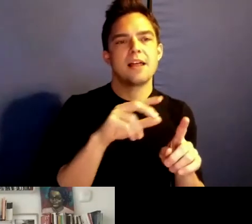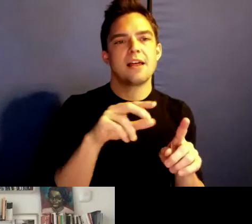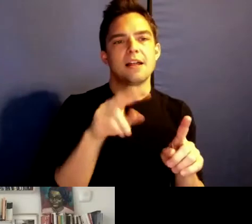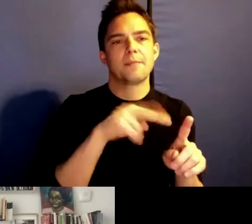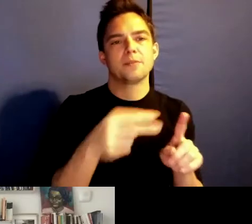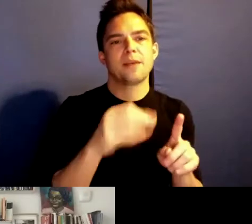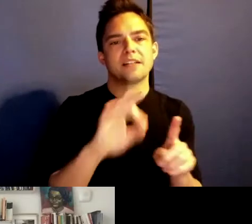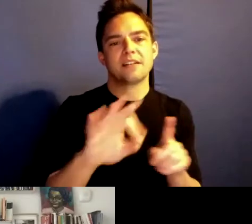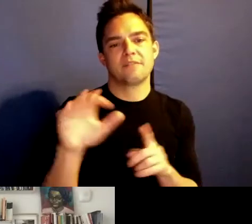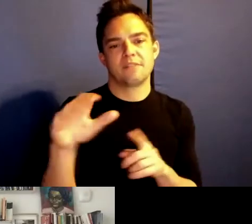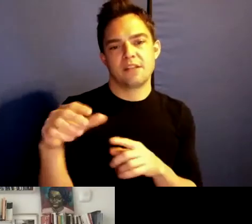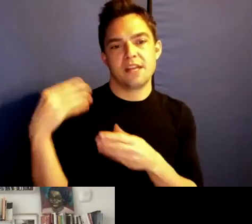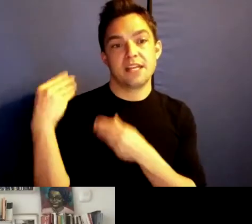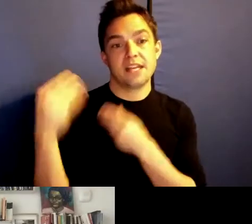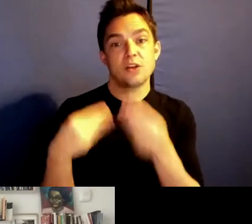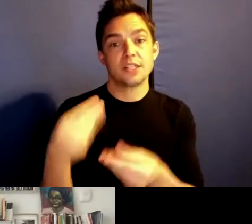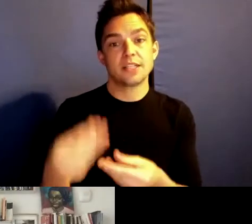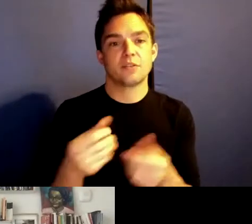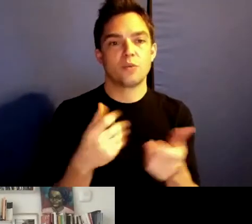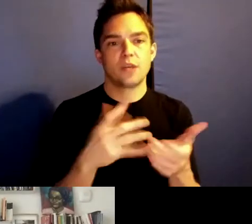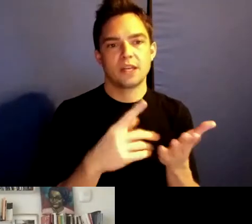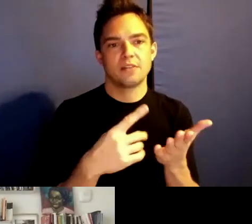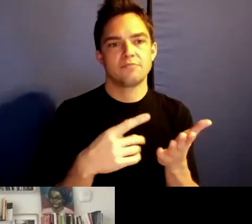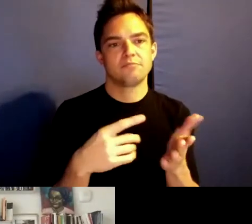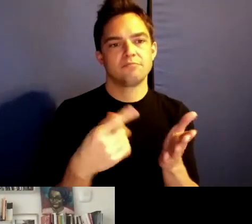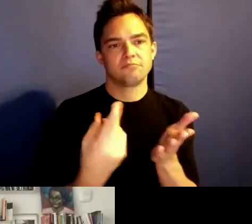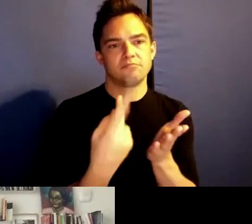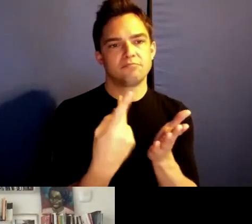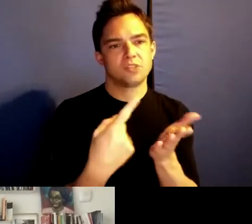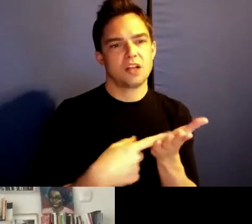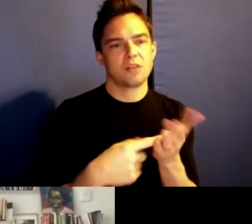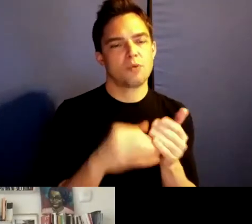could join each other there in some way. >> Do you know what I'm going to say, Natalie?